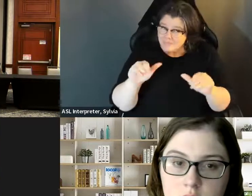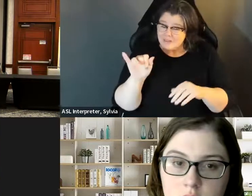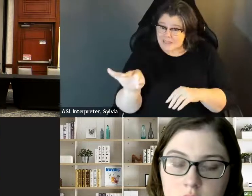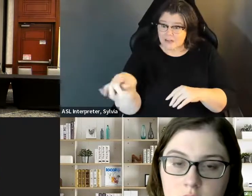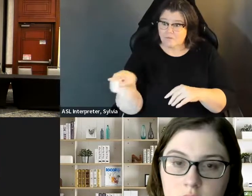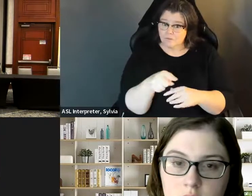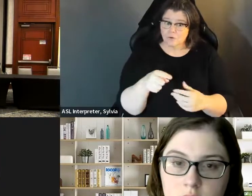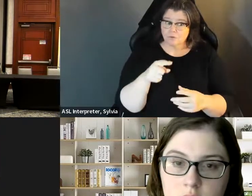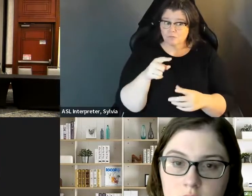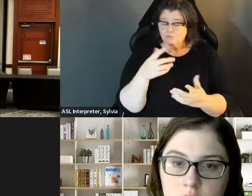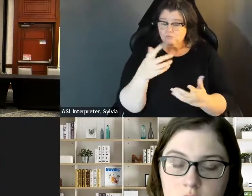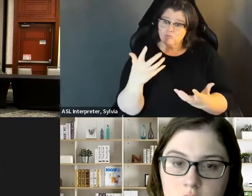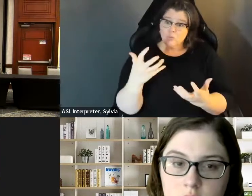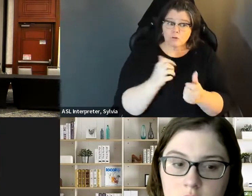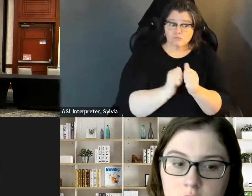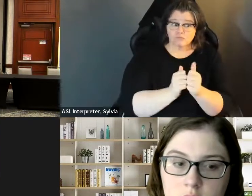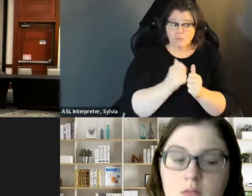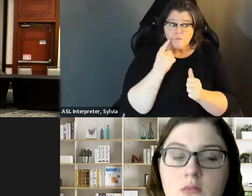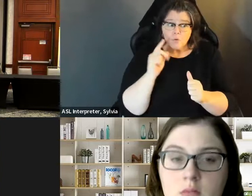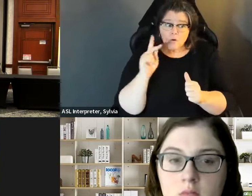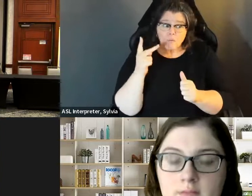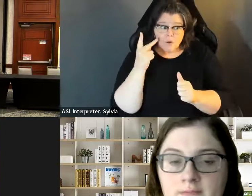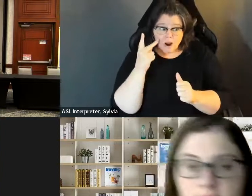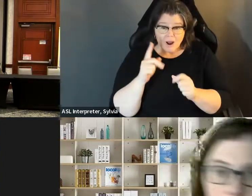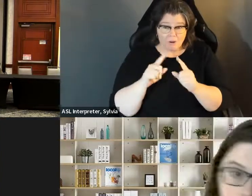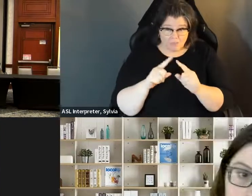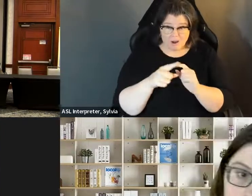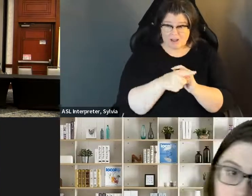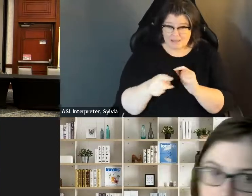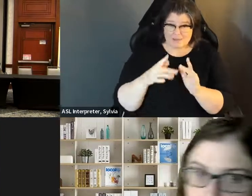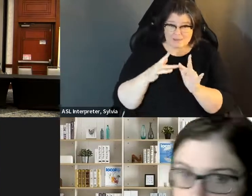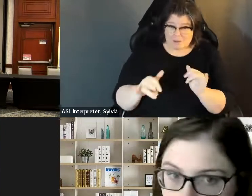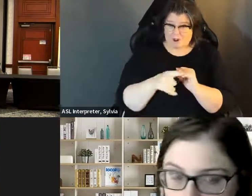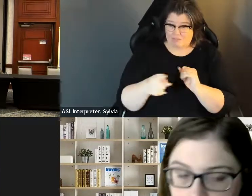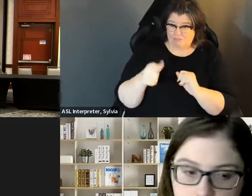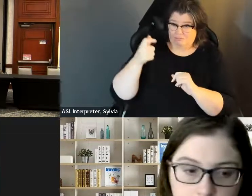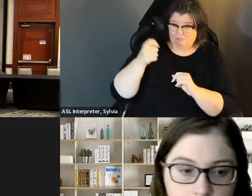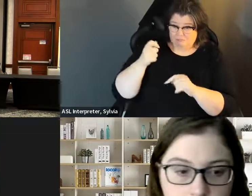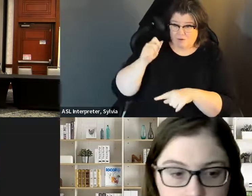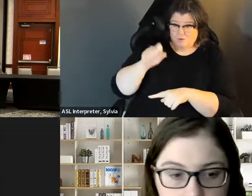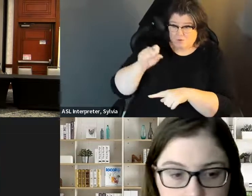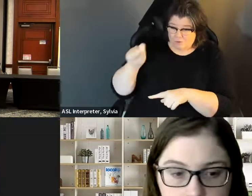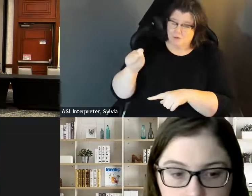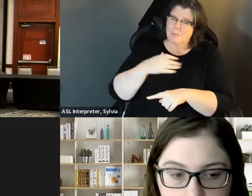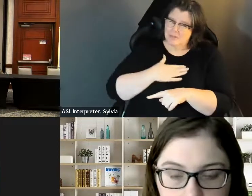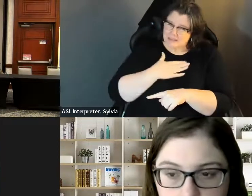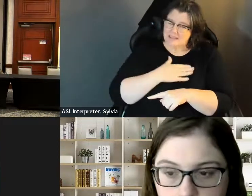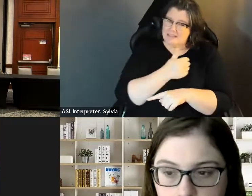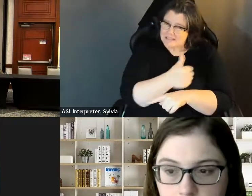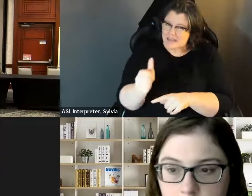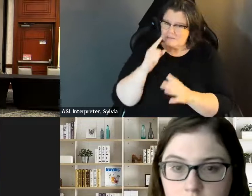that it could be a barrier and I would say to anybody who's of benefit, was, and it didn't prevent me, but I could see where some individuals, depending on the state and the municipality that you it could be a bigger barrier, and I would say to anybody who's thinking about running for office who is receiving social security get a benefit, plan done to thinking about running for office who is receiving social